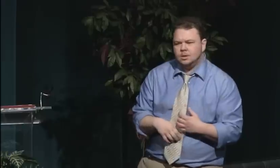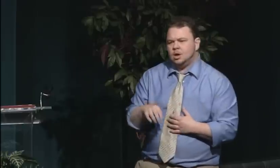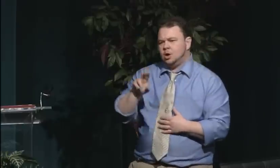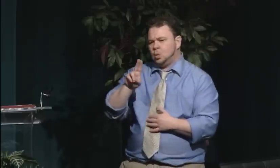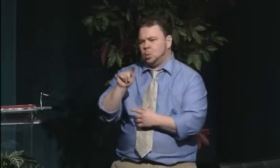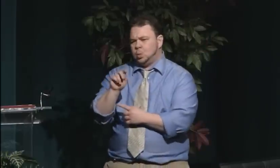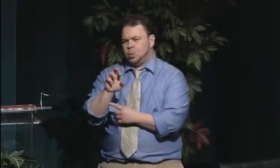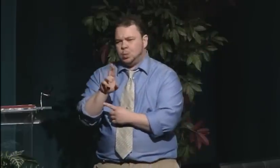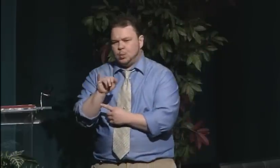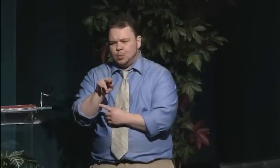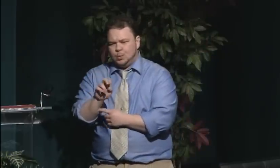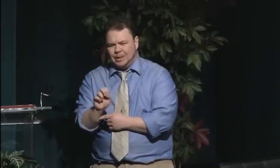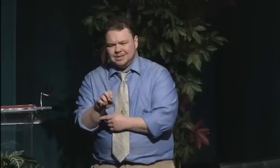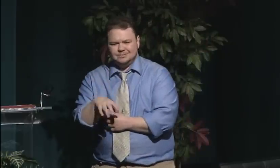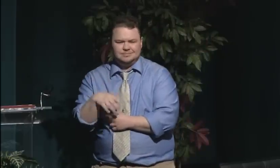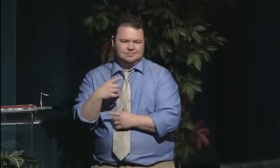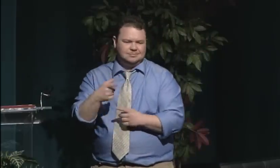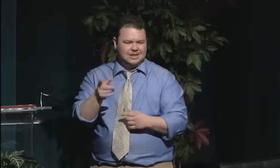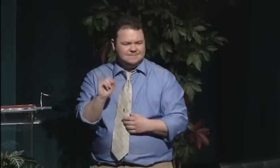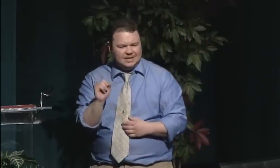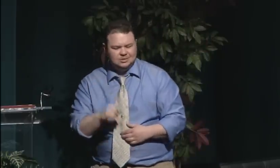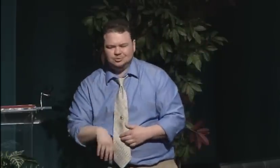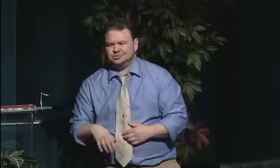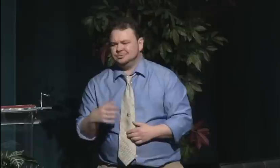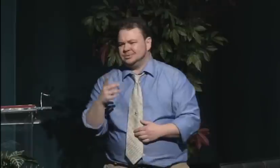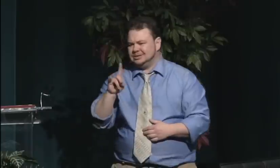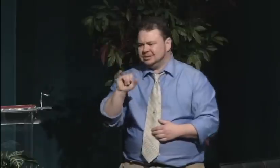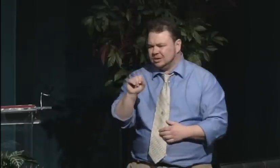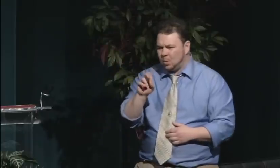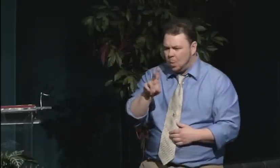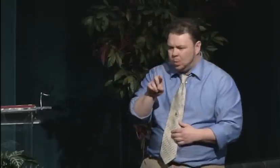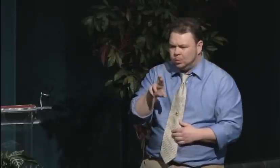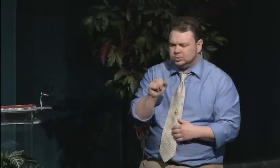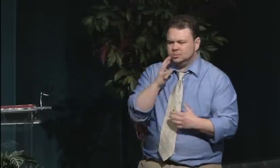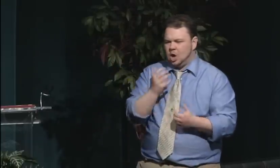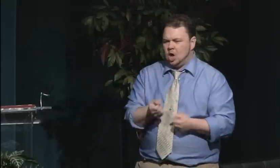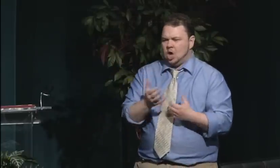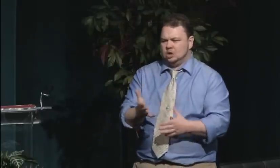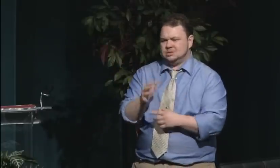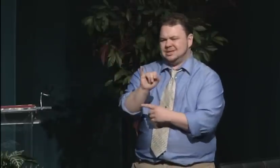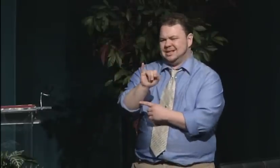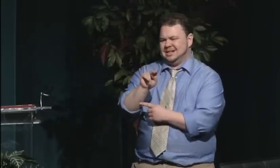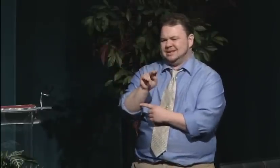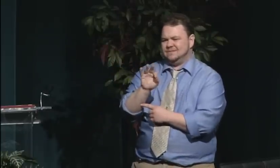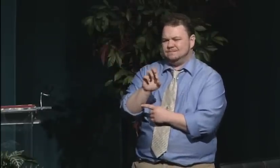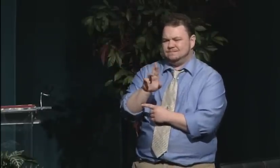Now, there was a lot of resistance, even though there was some increase, and it was fierce.